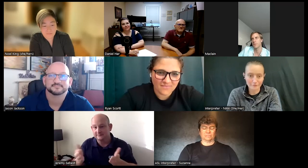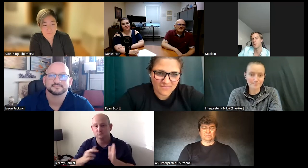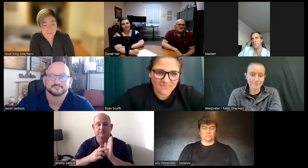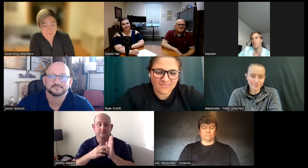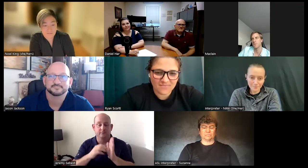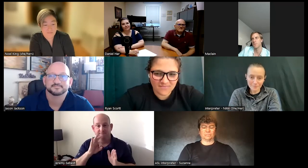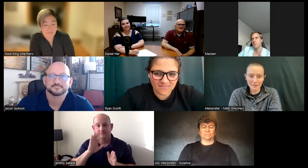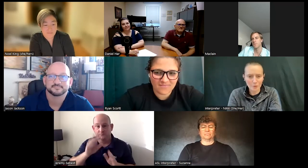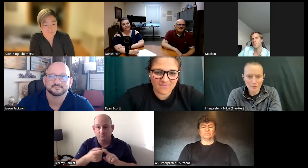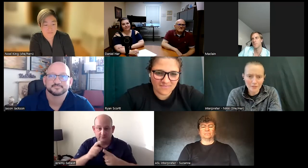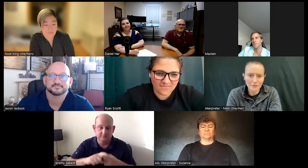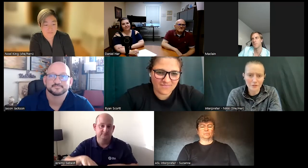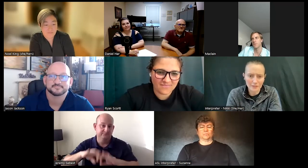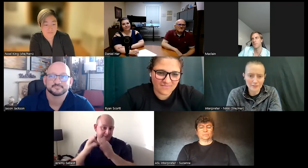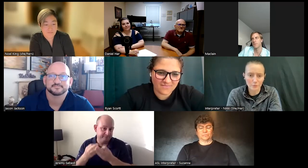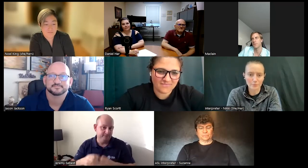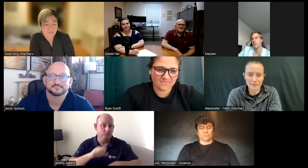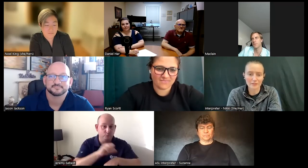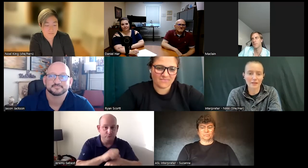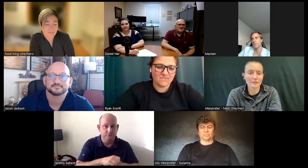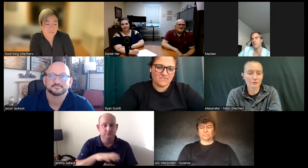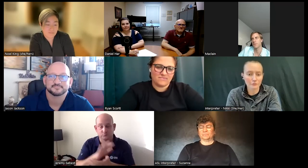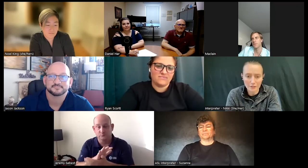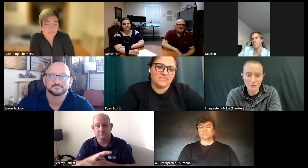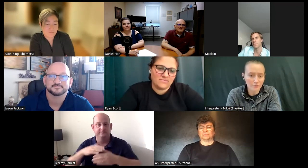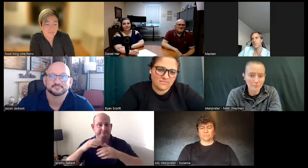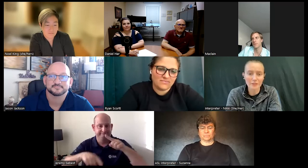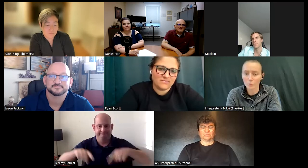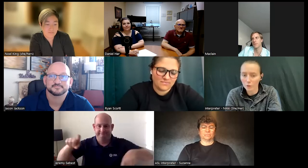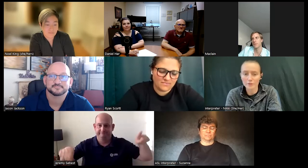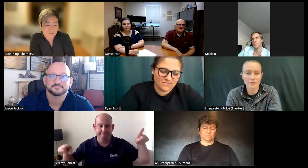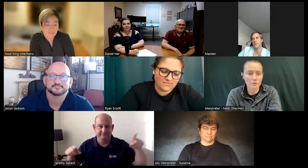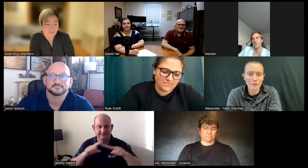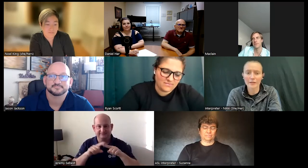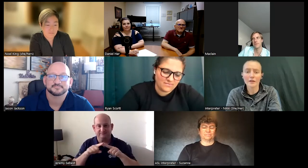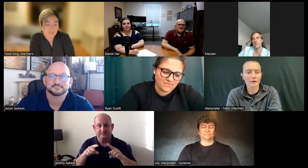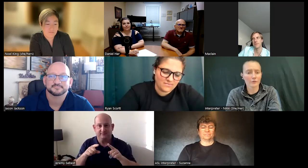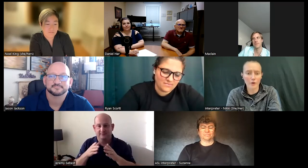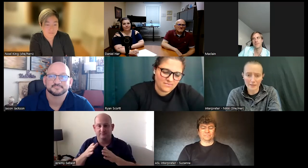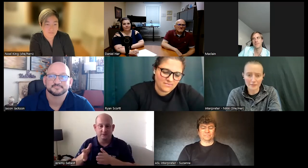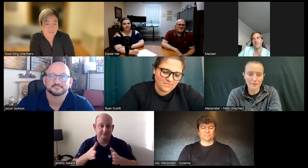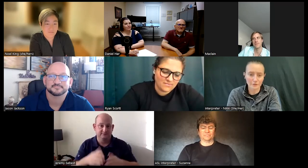life there are plenty of different things that represent that your friends your family your work schooling a variety of